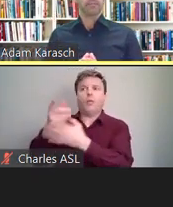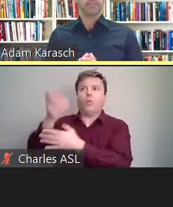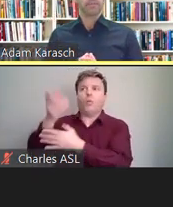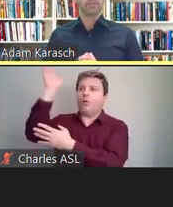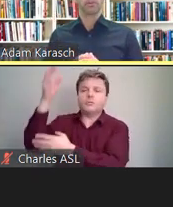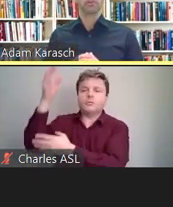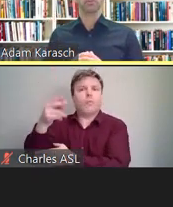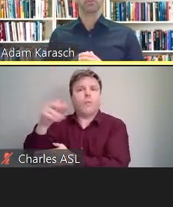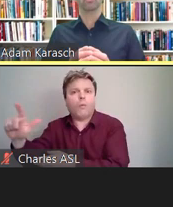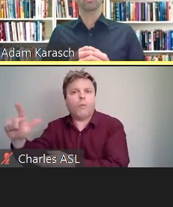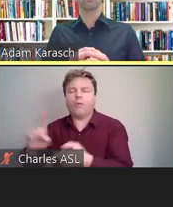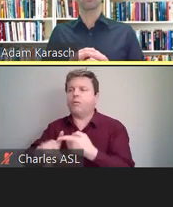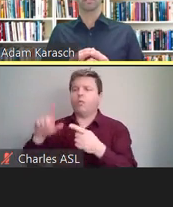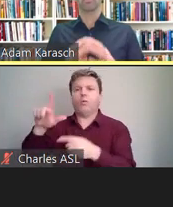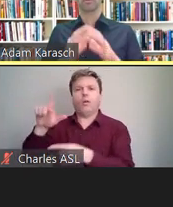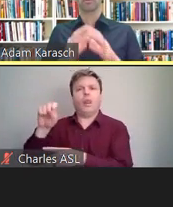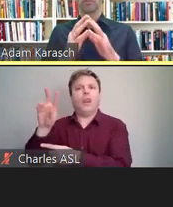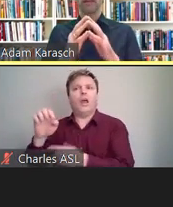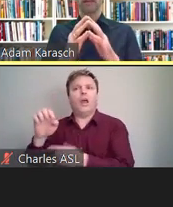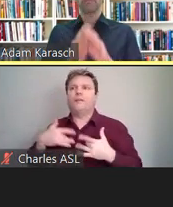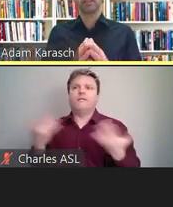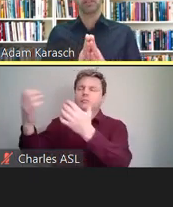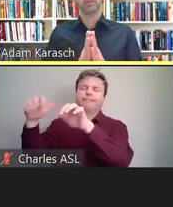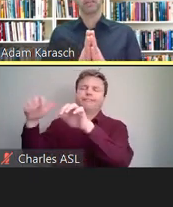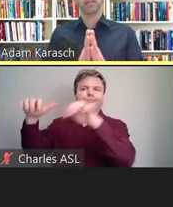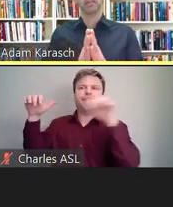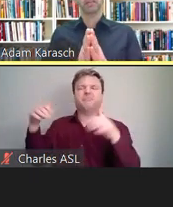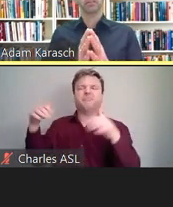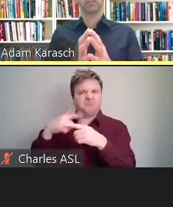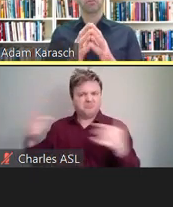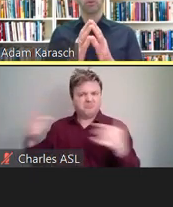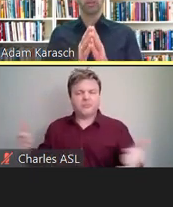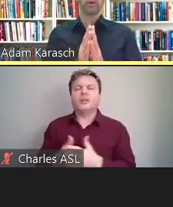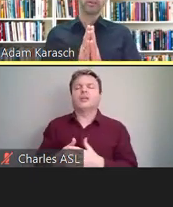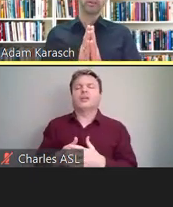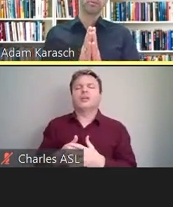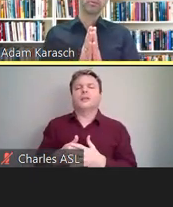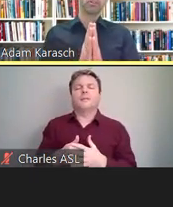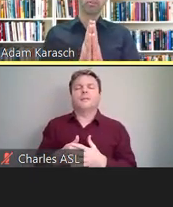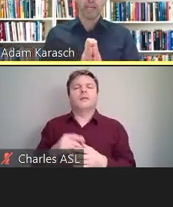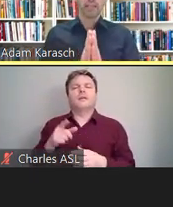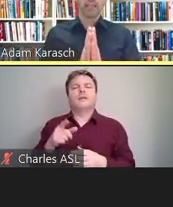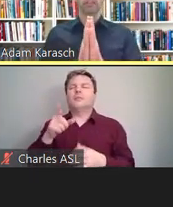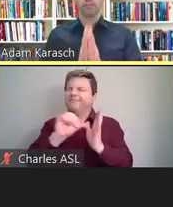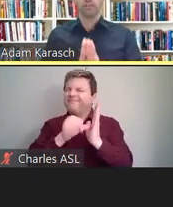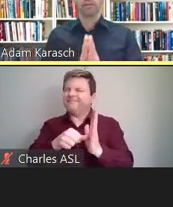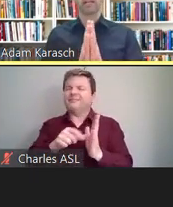So what I want to emphasize here is you only want to permit trained and certified